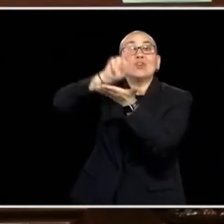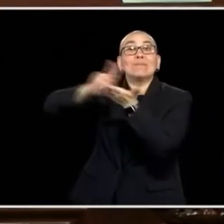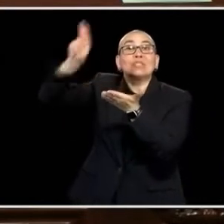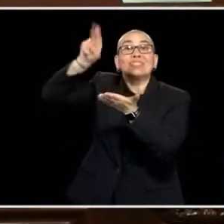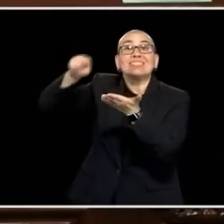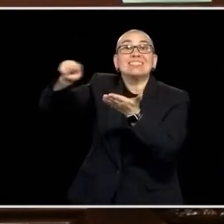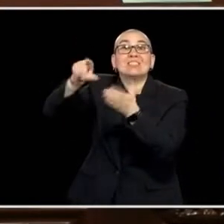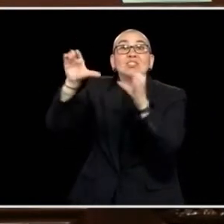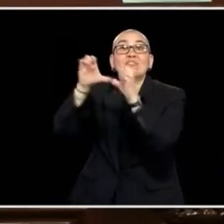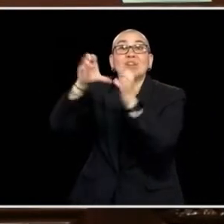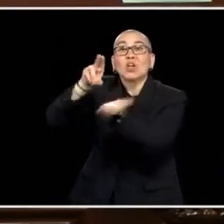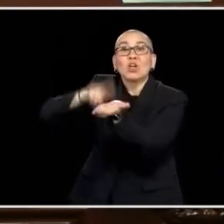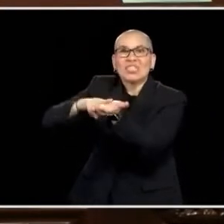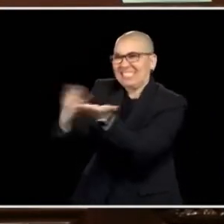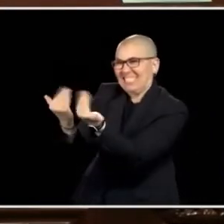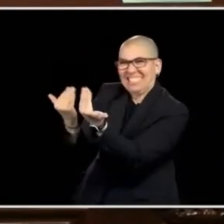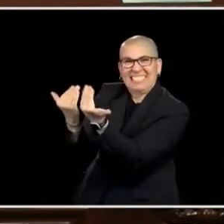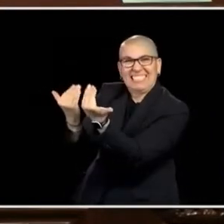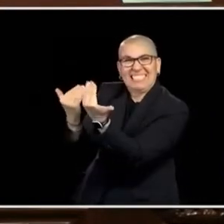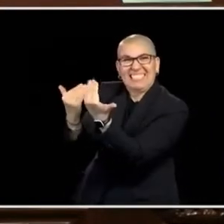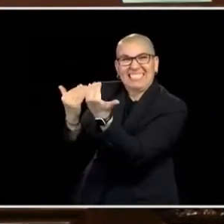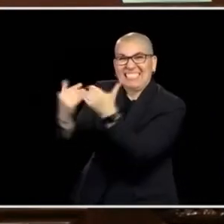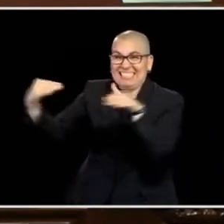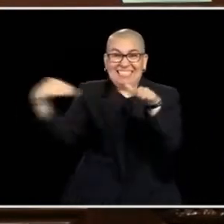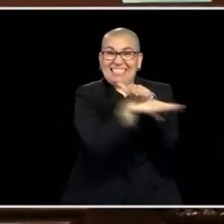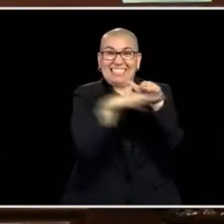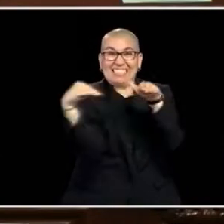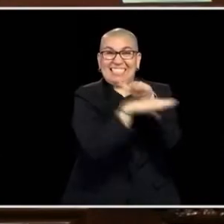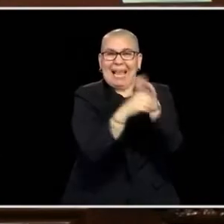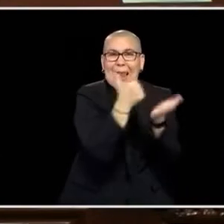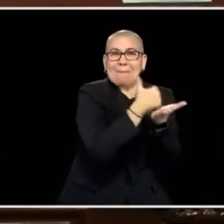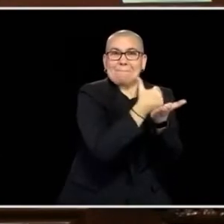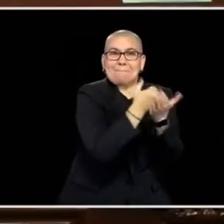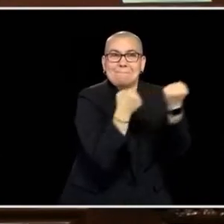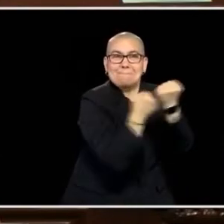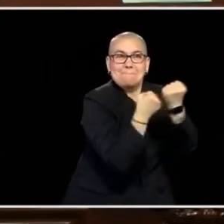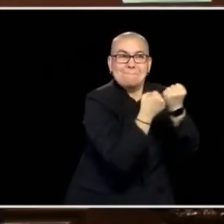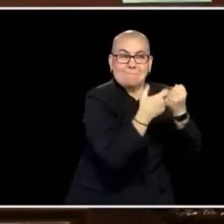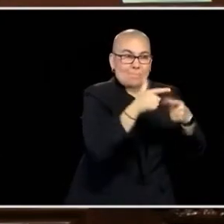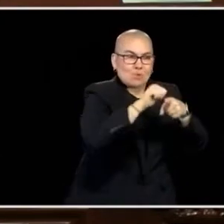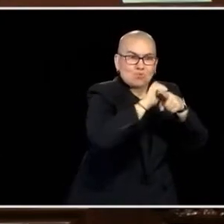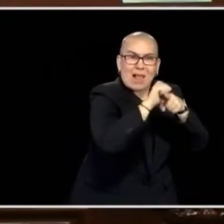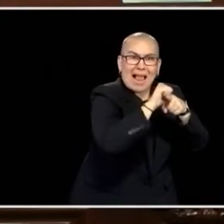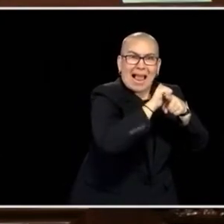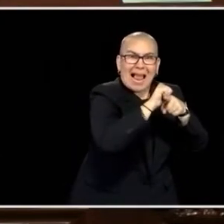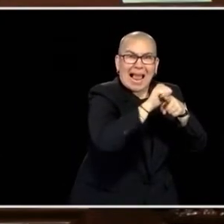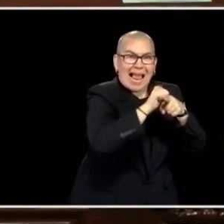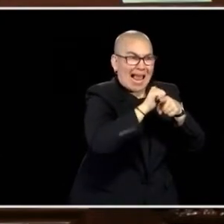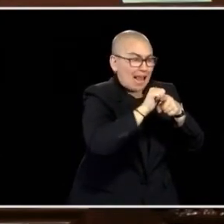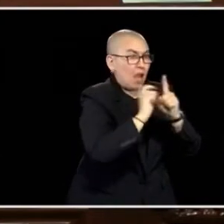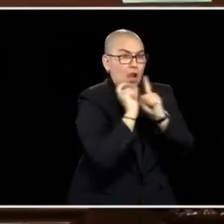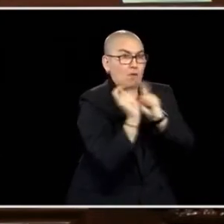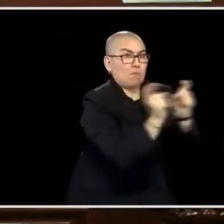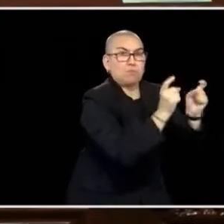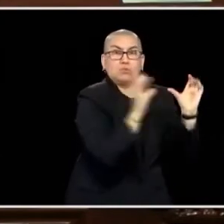RECRUITING FOR THE CERTIFIED NURSING ASSISTANTS PROGRAM. AND WE CREATED A PROGRAM HERE IN MINNESOTA WITH A GOAL TO